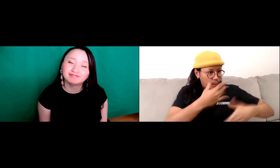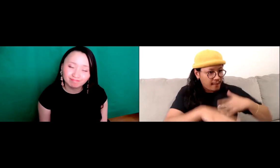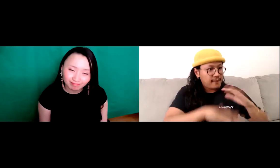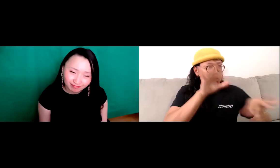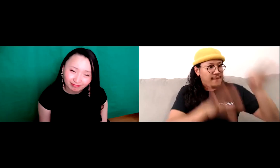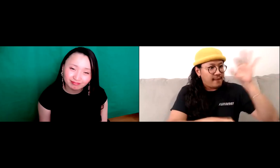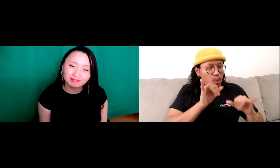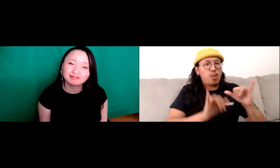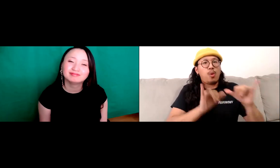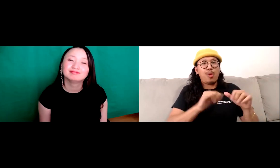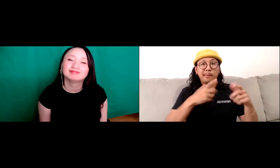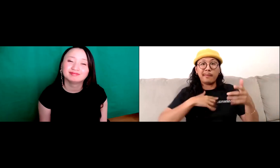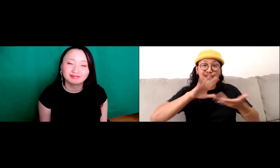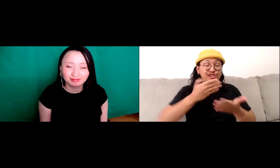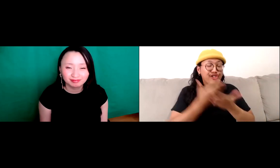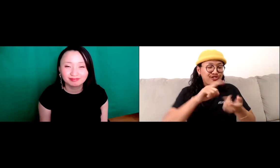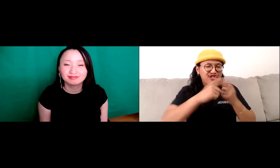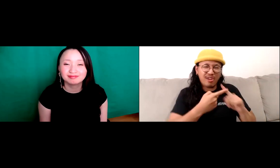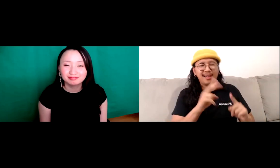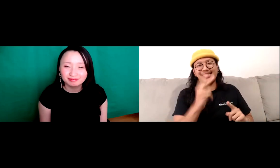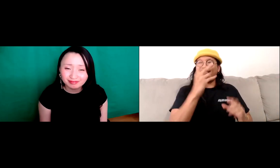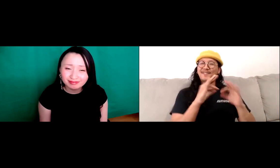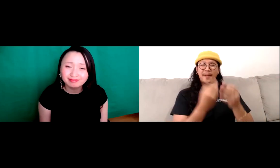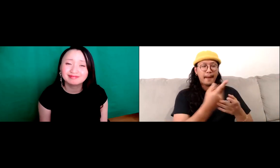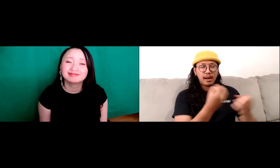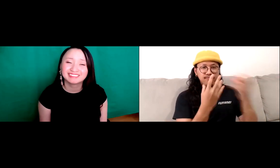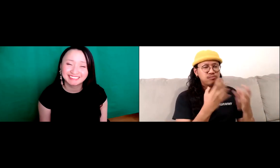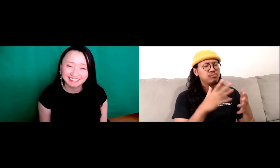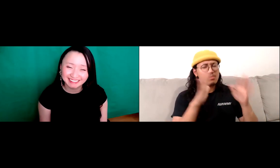until I found out who I was, What I identified with.